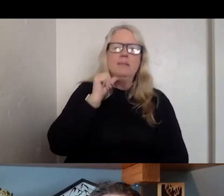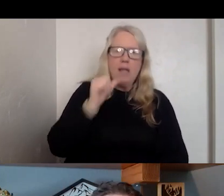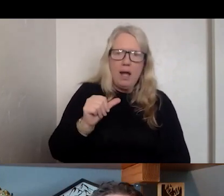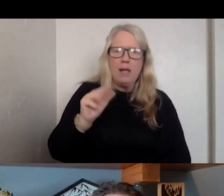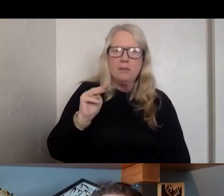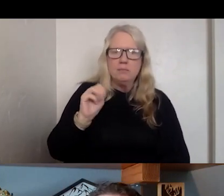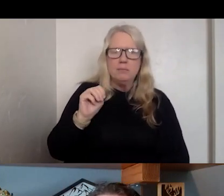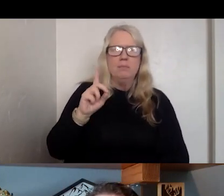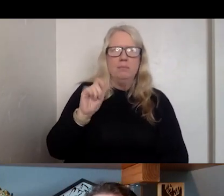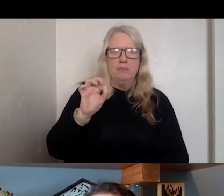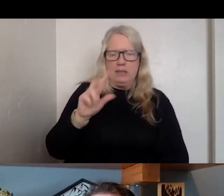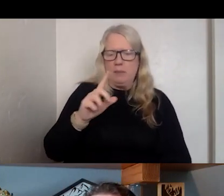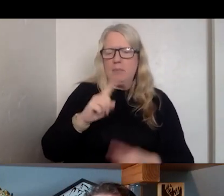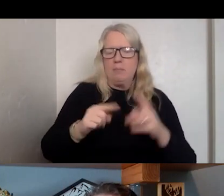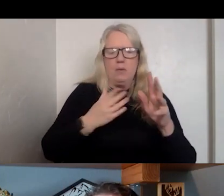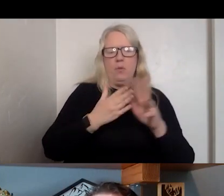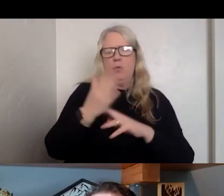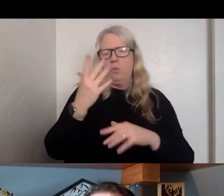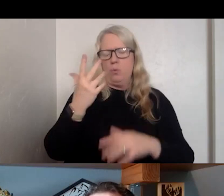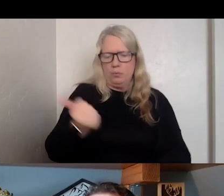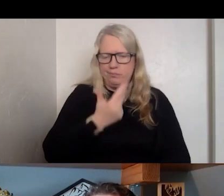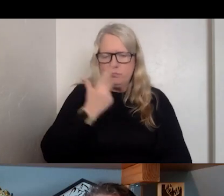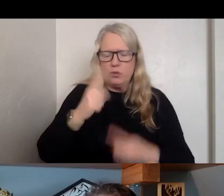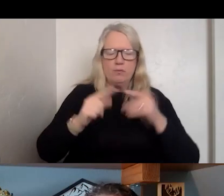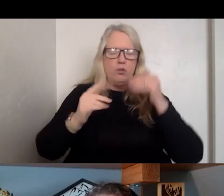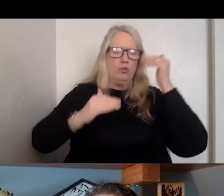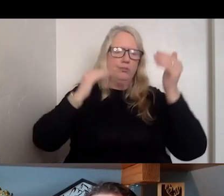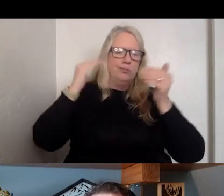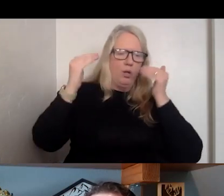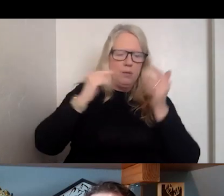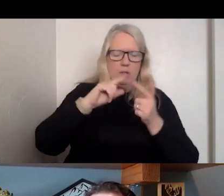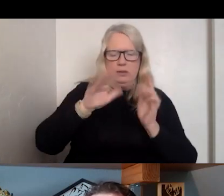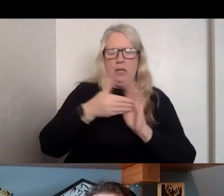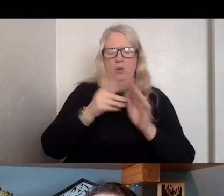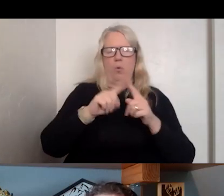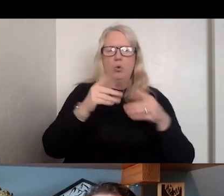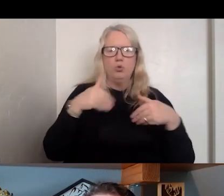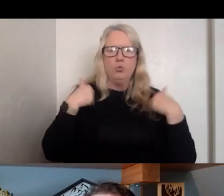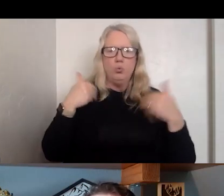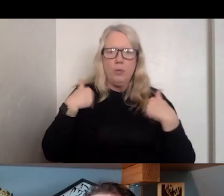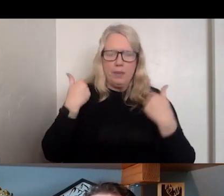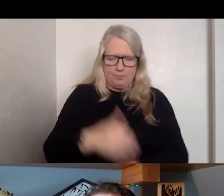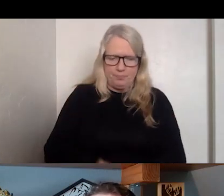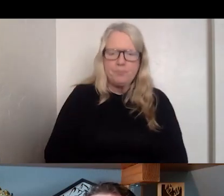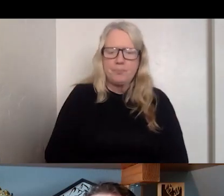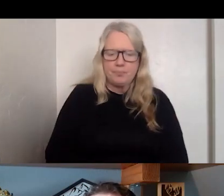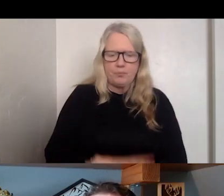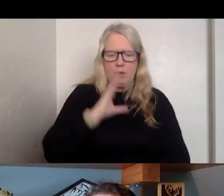THROUGH CRISIS CENTERS TO MEET THOSE FOLKS IN THE COMMUNITY AND